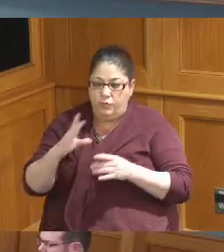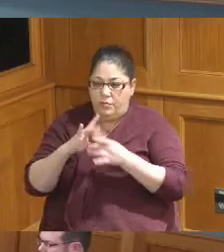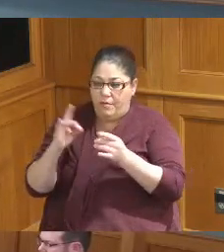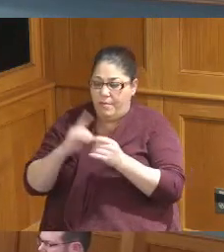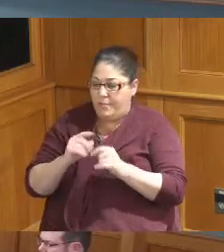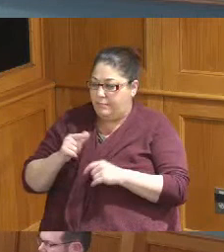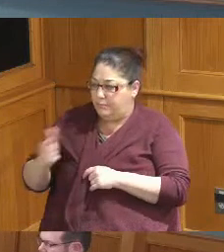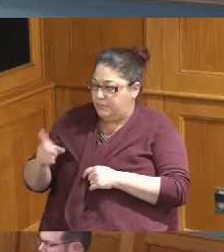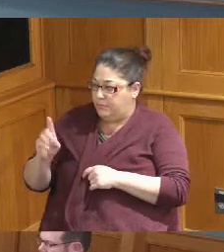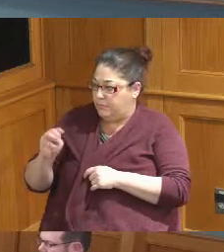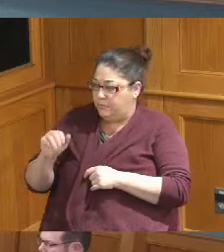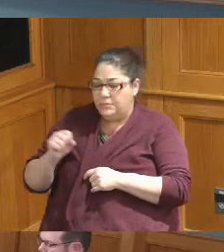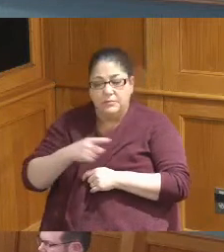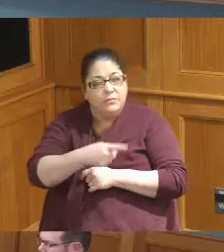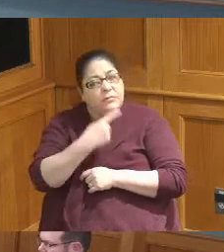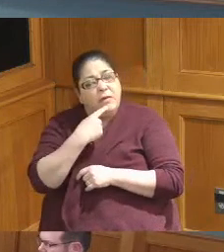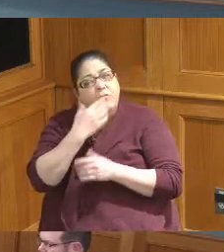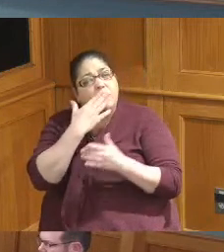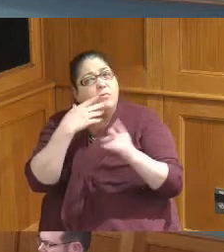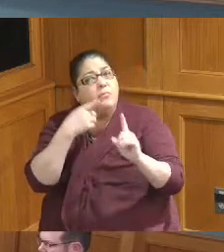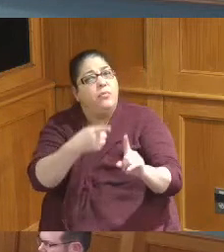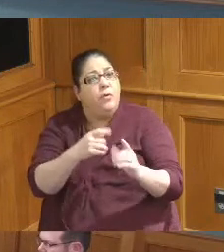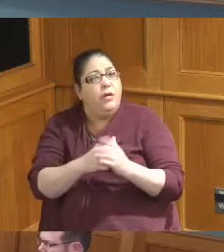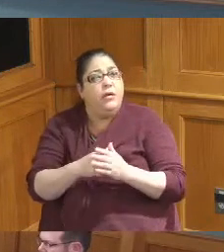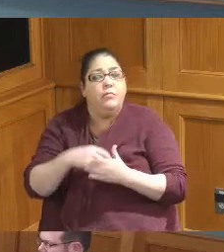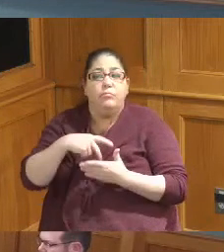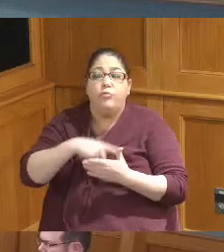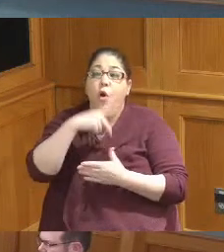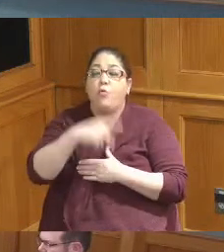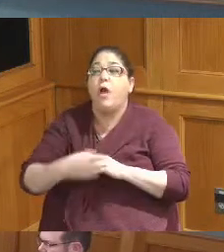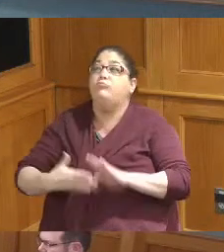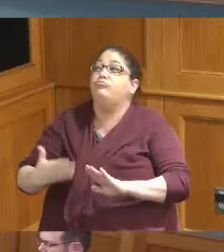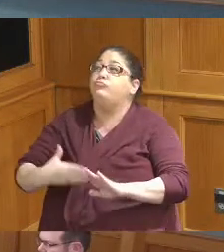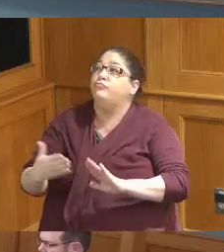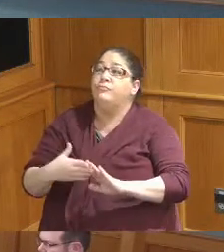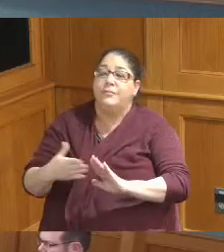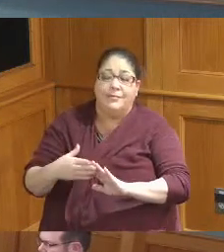you brought up a good point about how programs are going on and you really don't know that it's